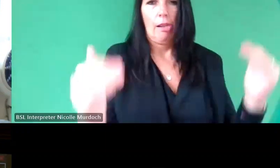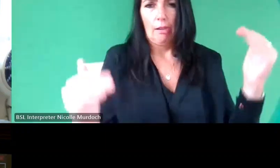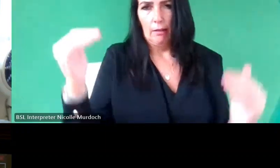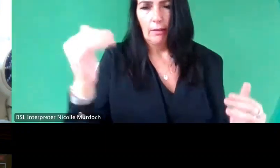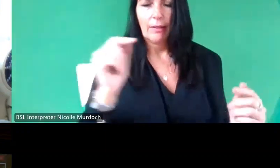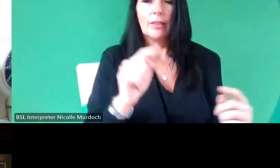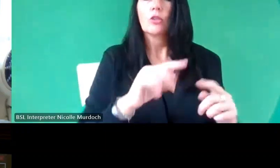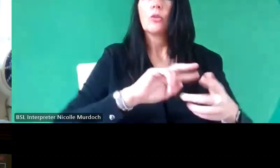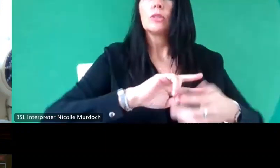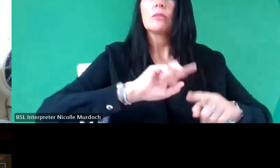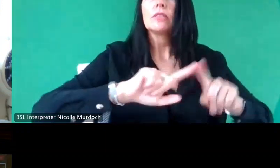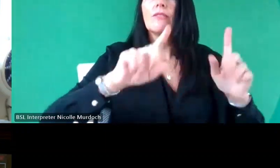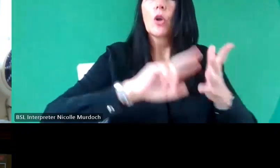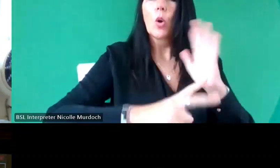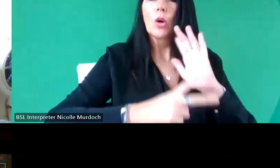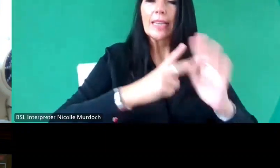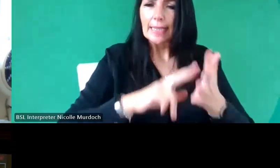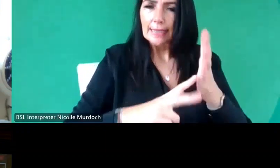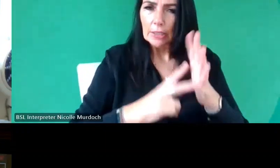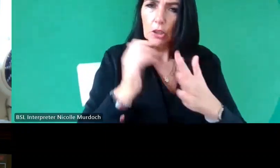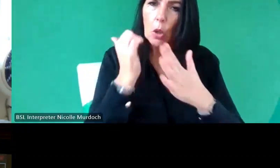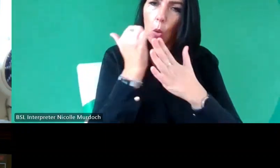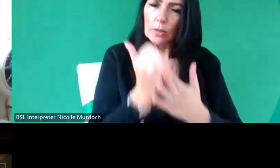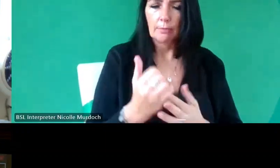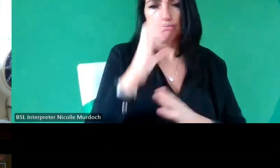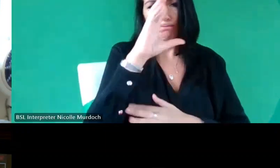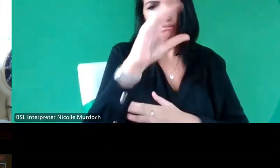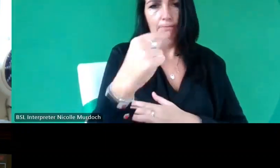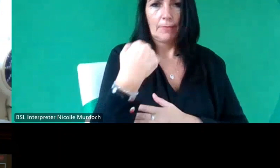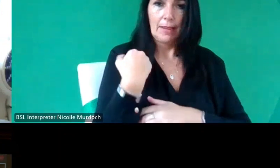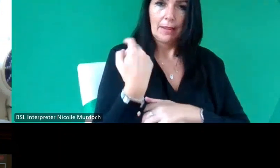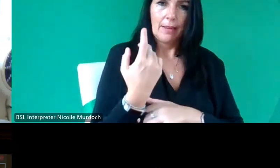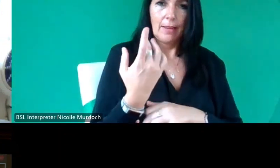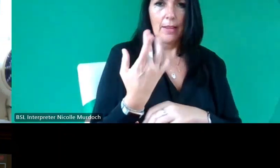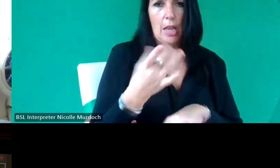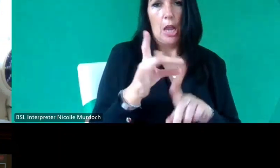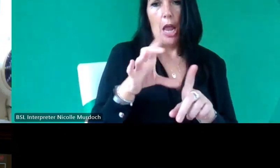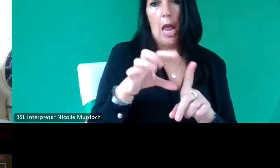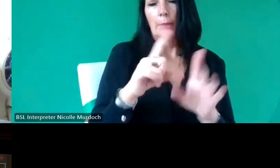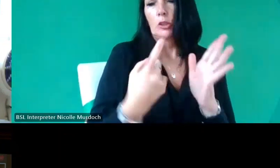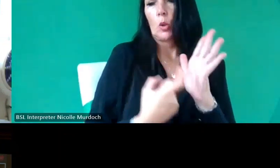that it doesn't help to go into a room and sort of say I'm doctor so with the PHD you don't need